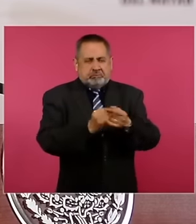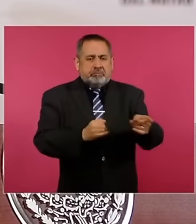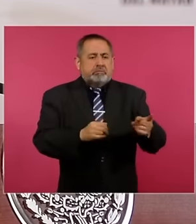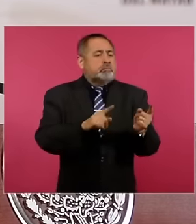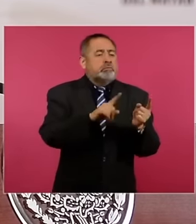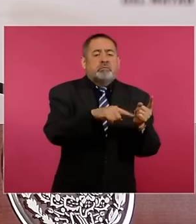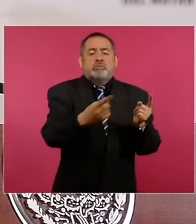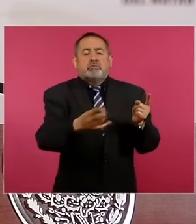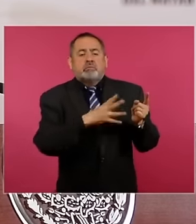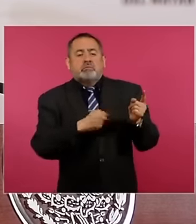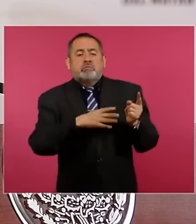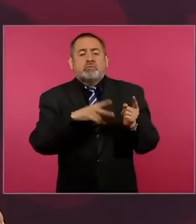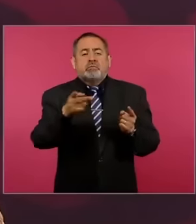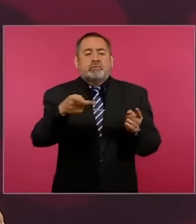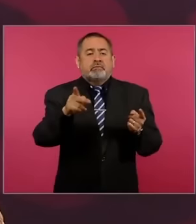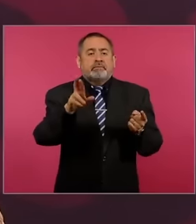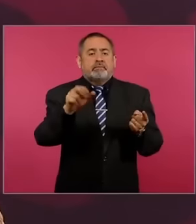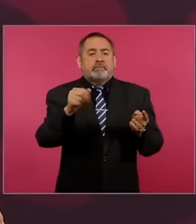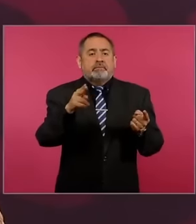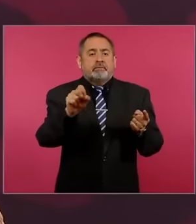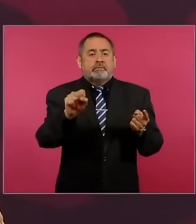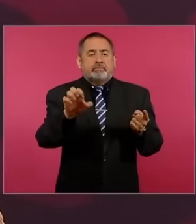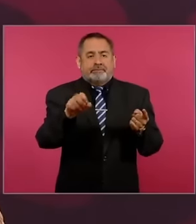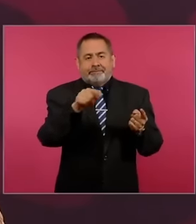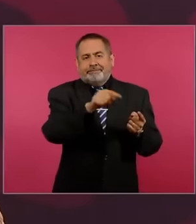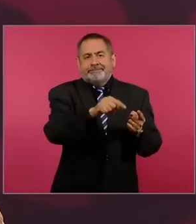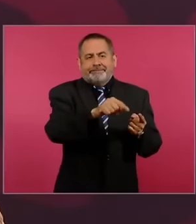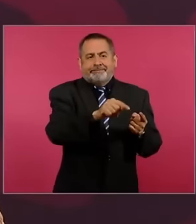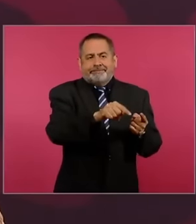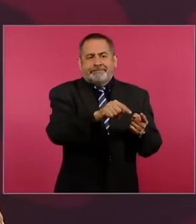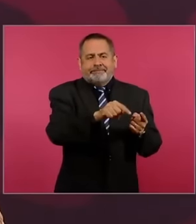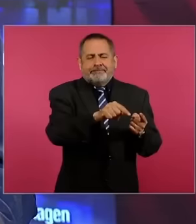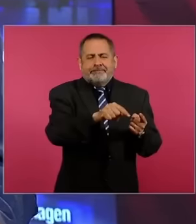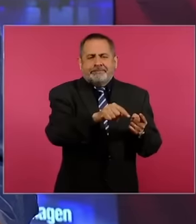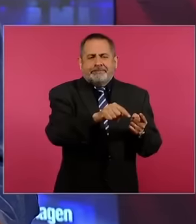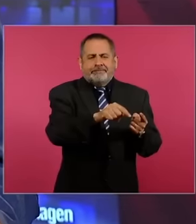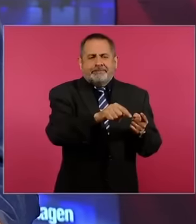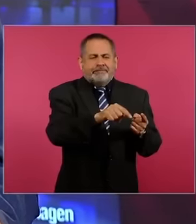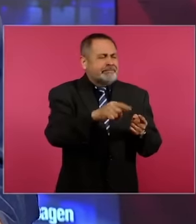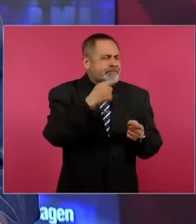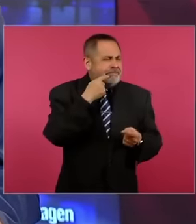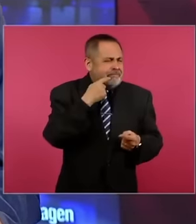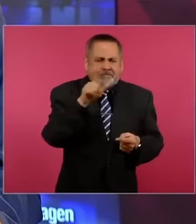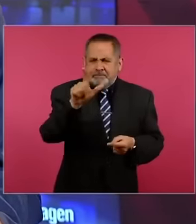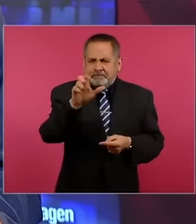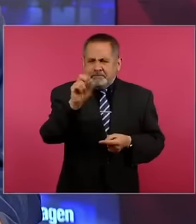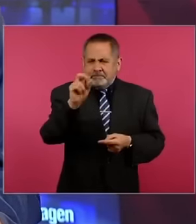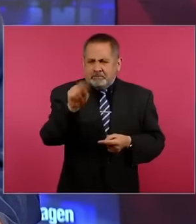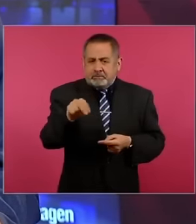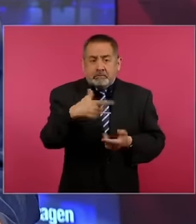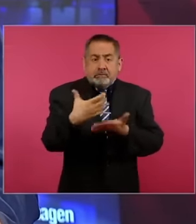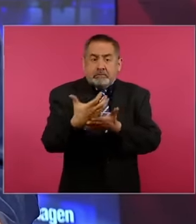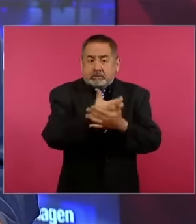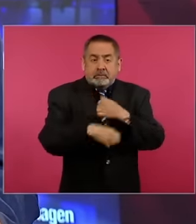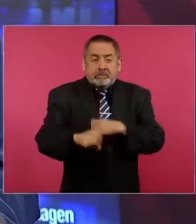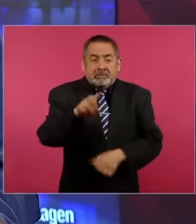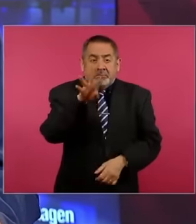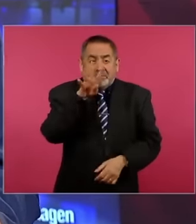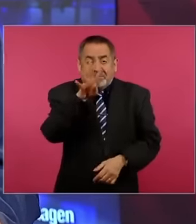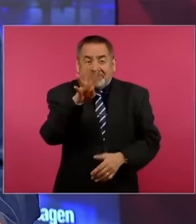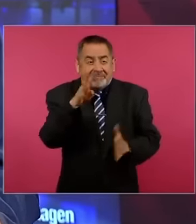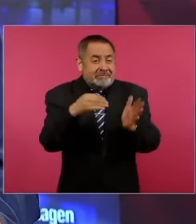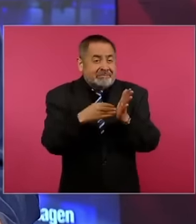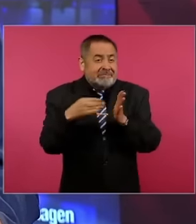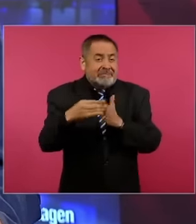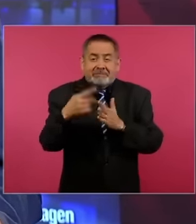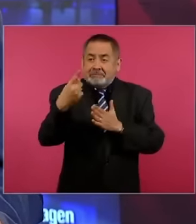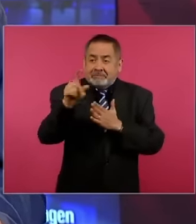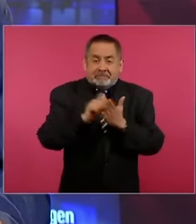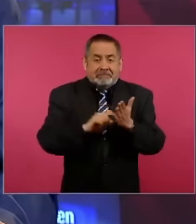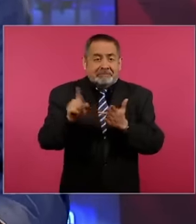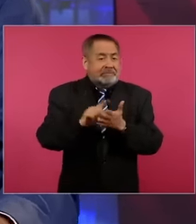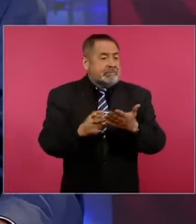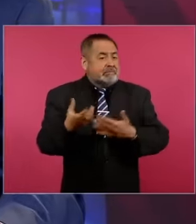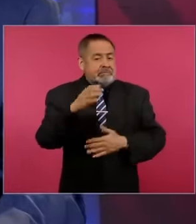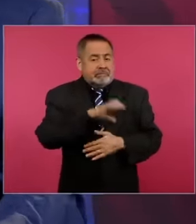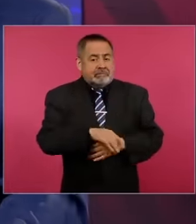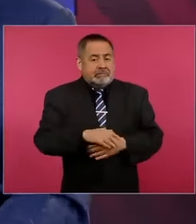León Crause, earns 4 million pesos a month and the one who earns them all is nothing more than that, he